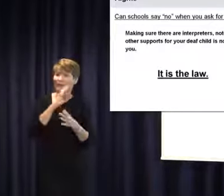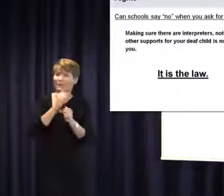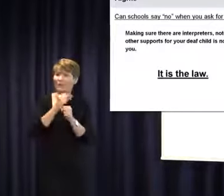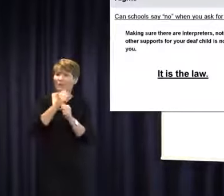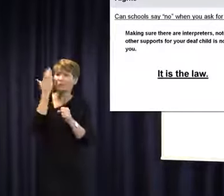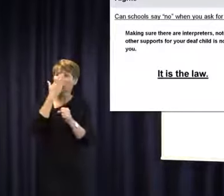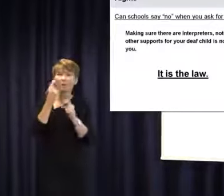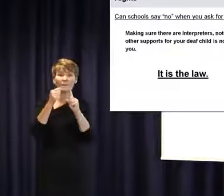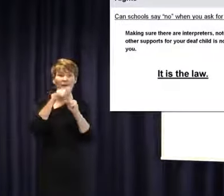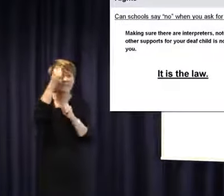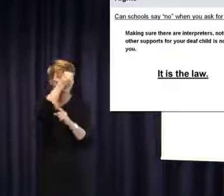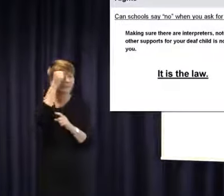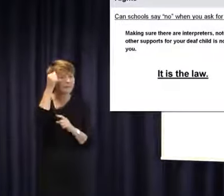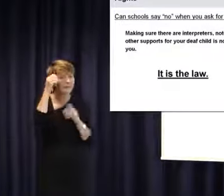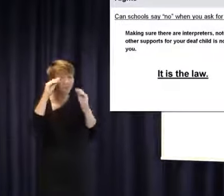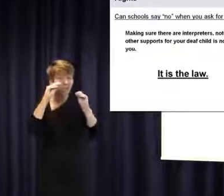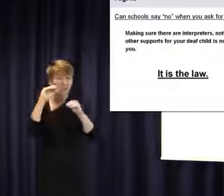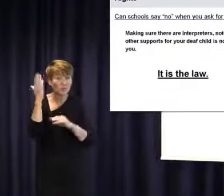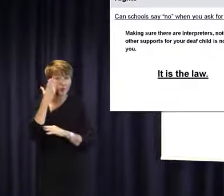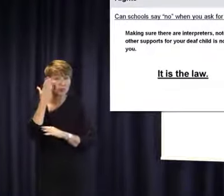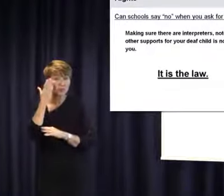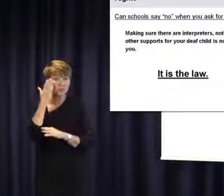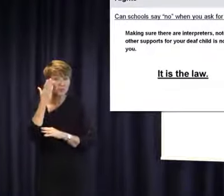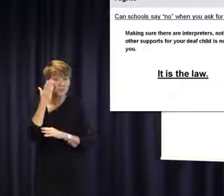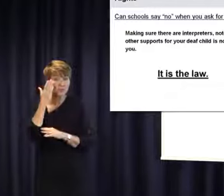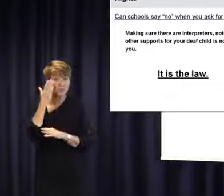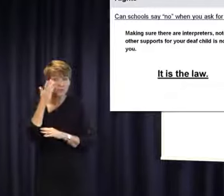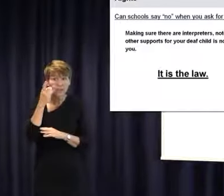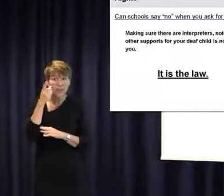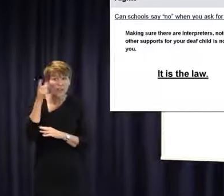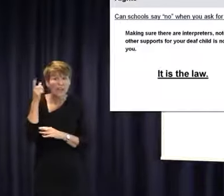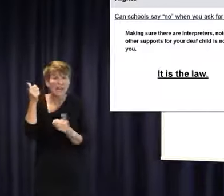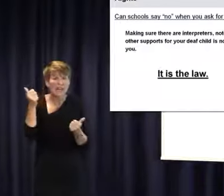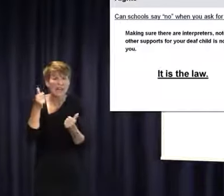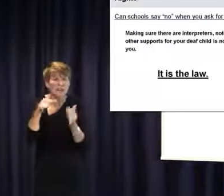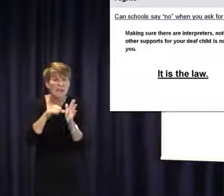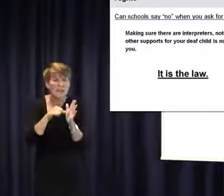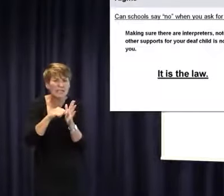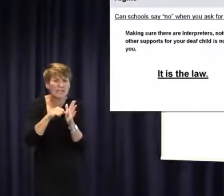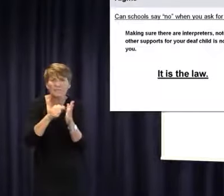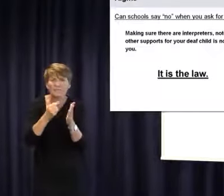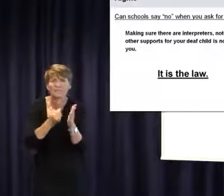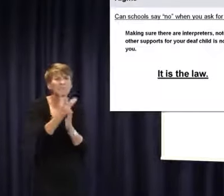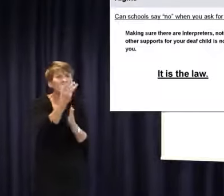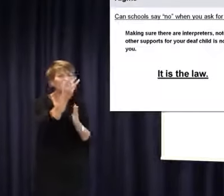education schools, buckets of money for many other things and that includes independent